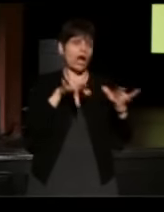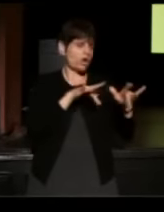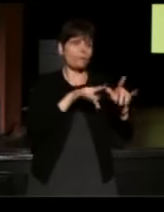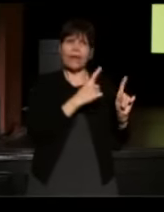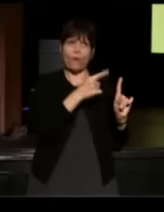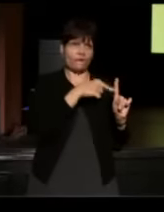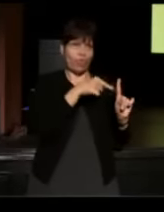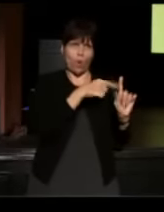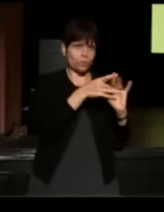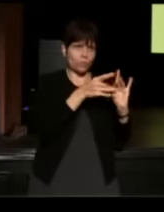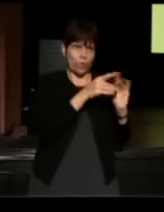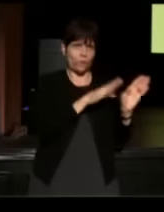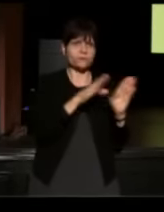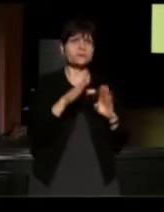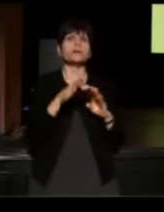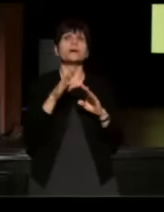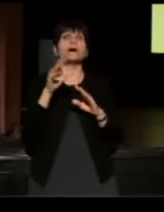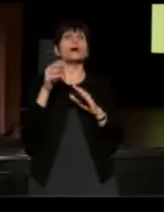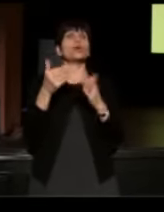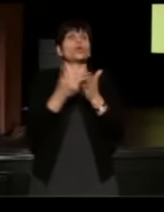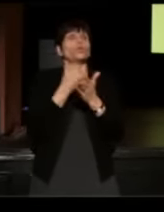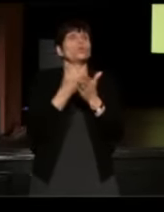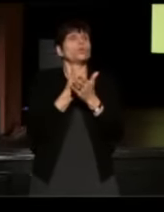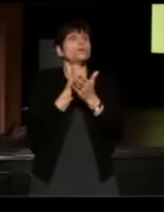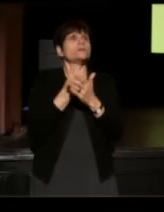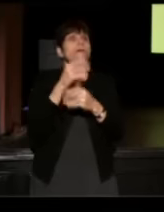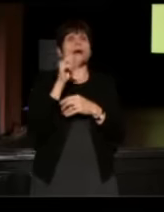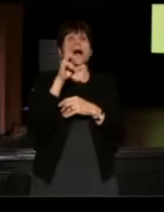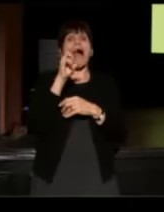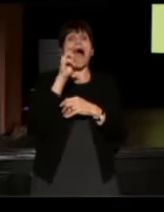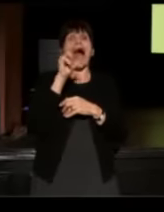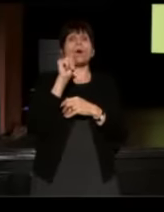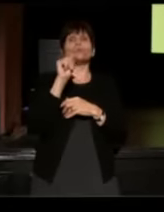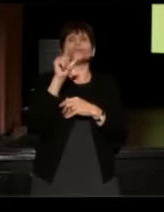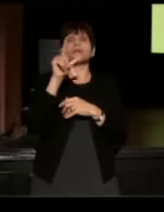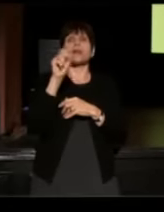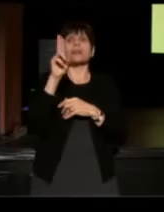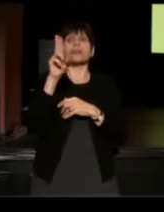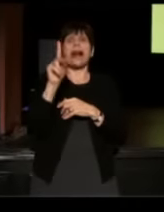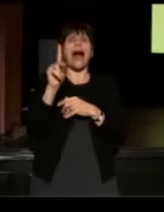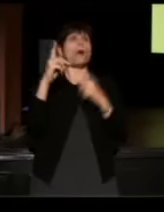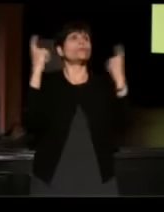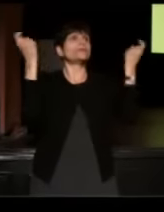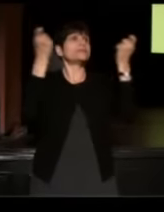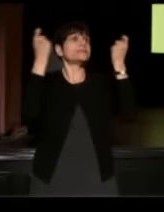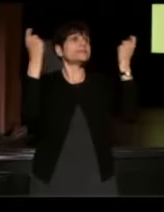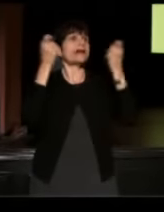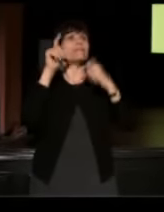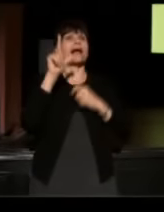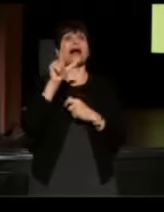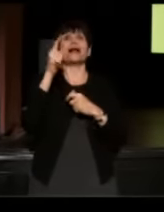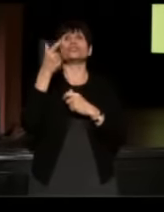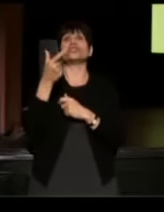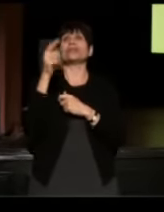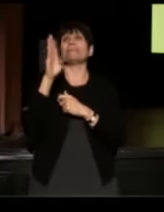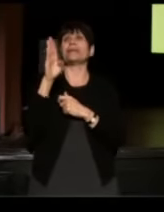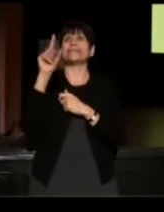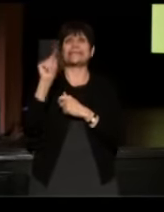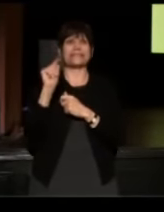I am going to play a story from our newest initiative which is called Out Loud, which is celebrating the stories of LGBT folks across the country.